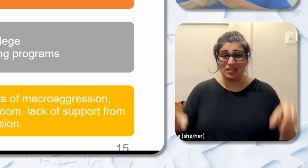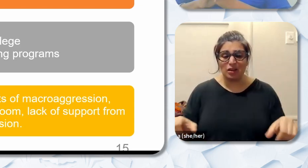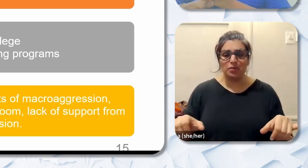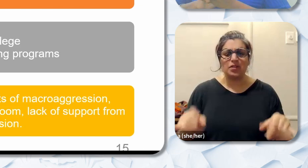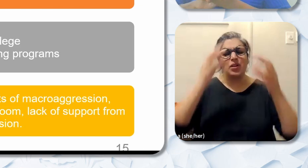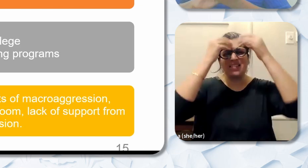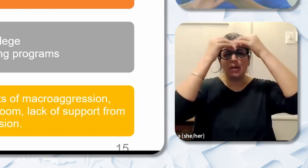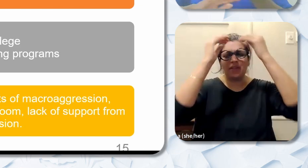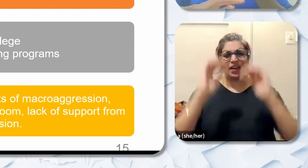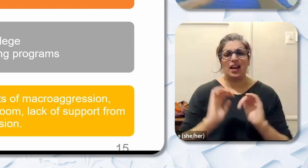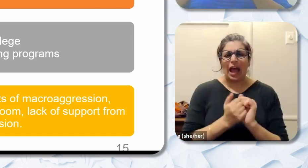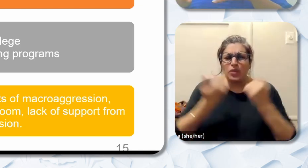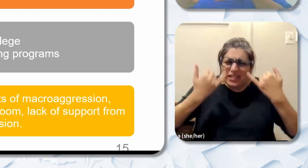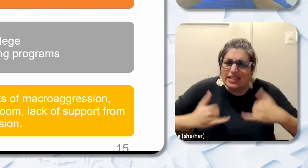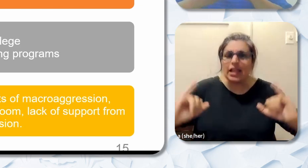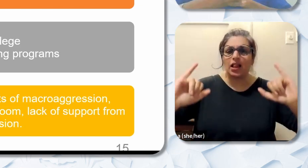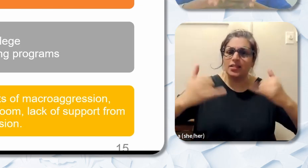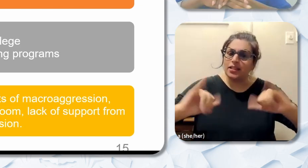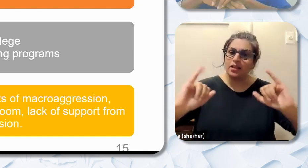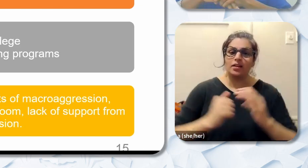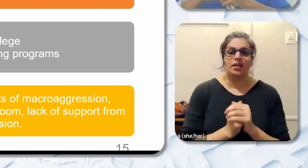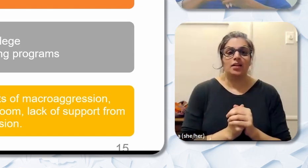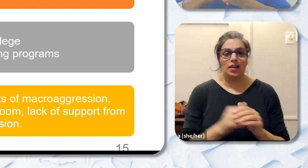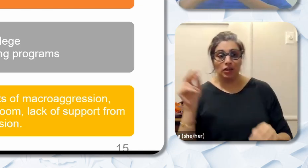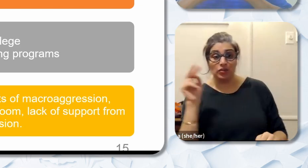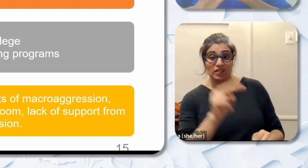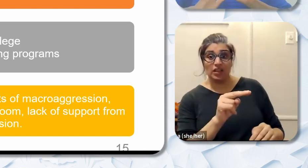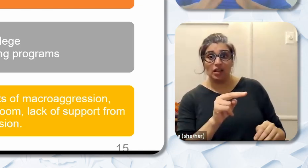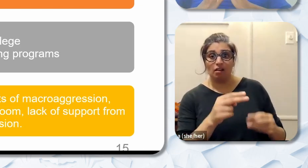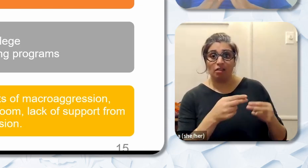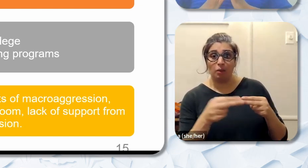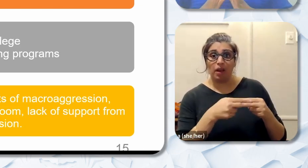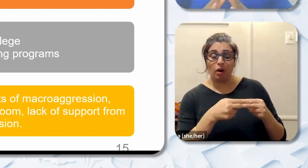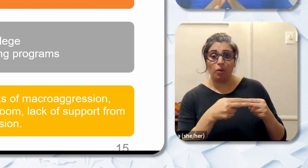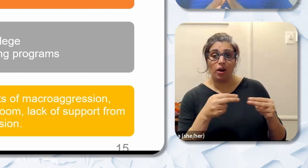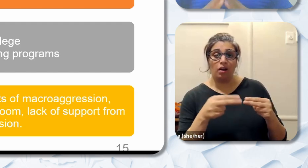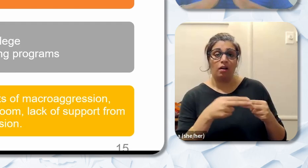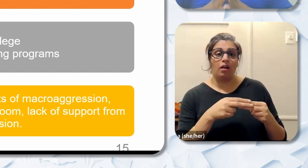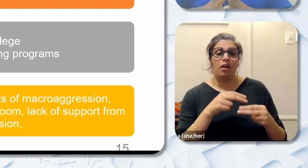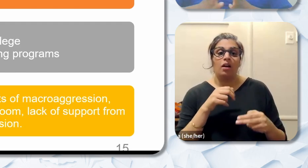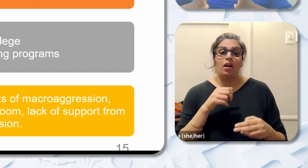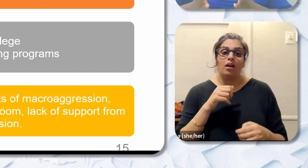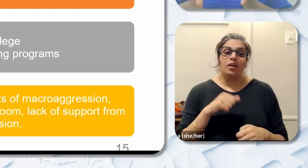that. As you can see on the PowerPoint there's the under representation of African American